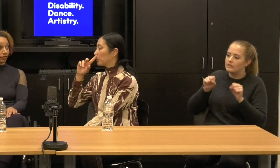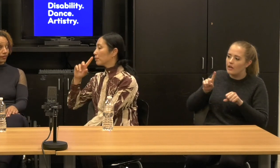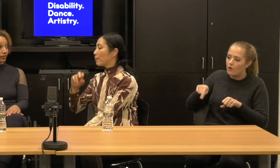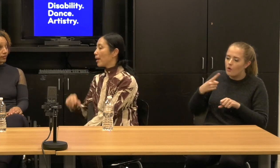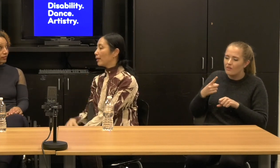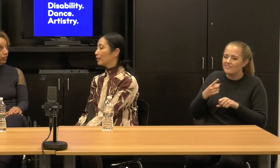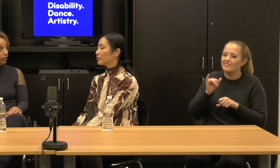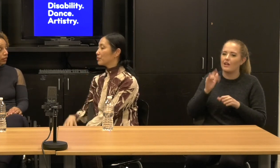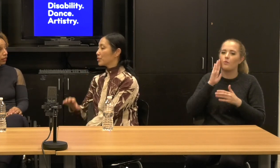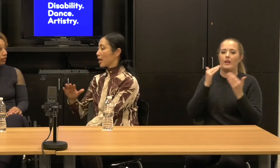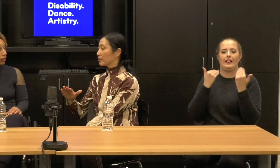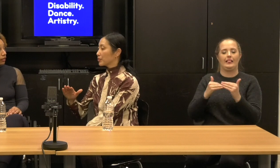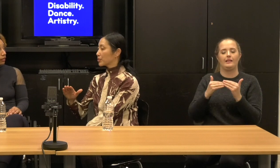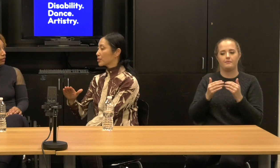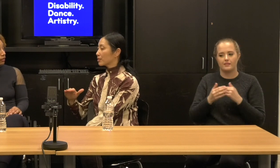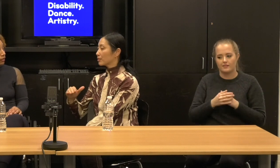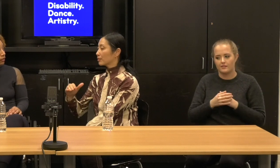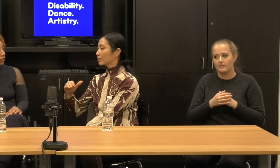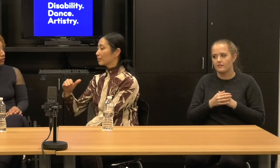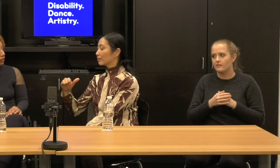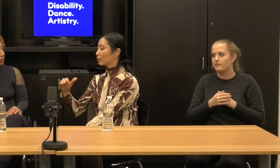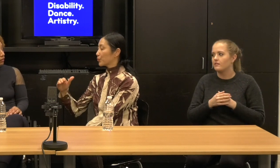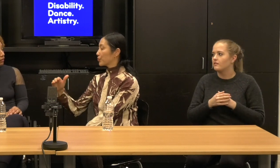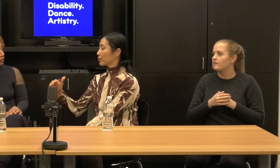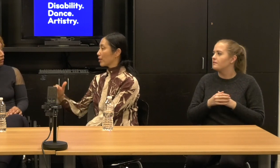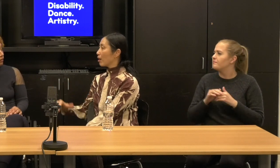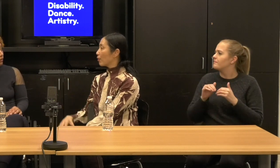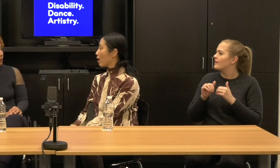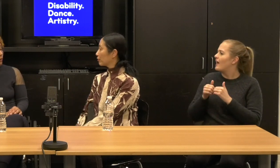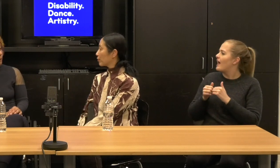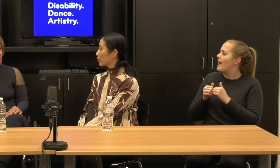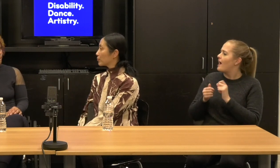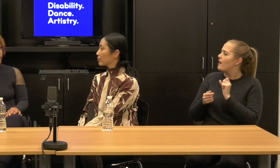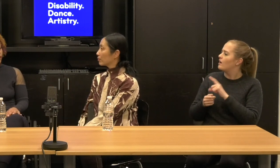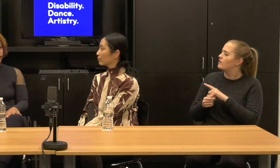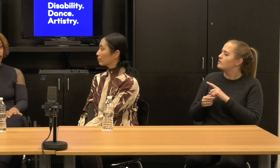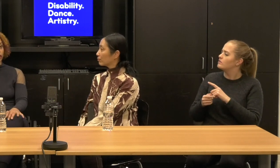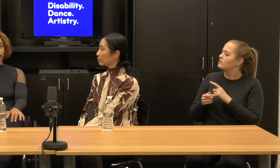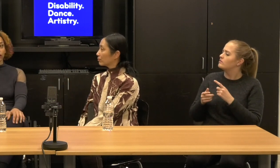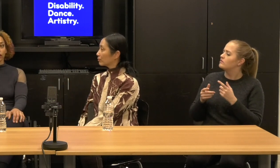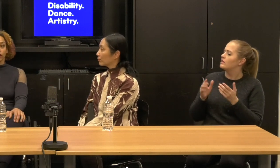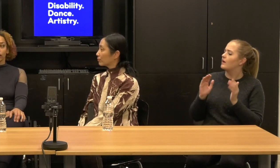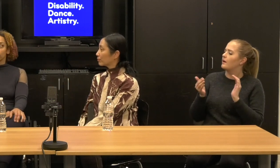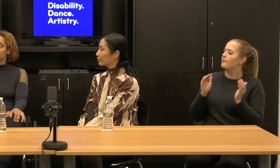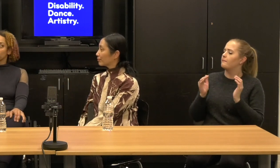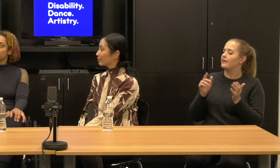How do you compare dance versus the other art forms? Interesting.